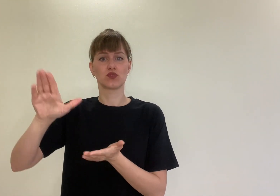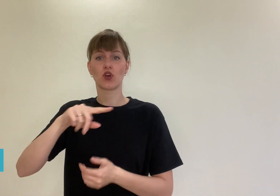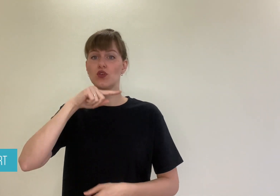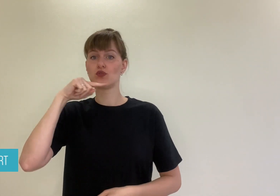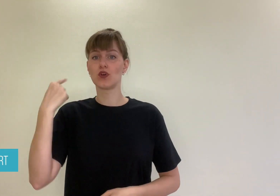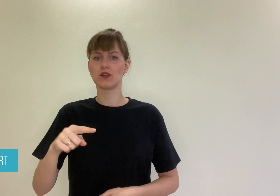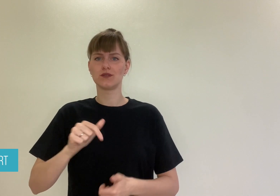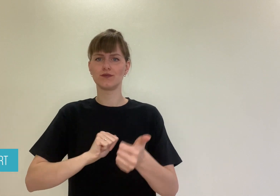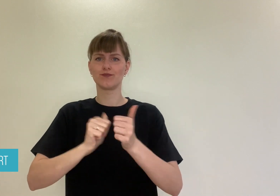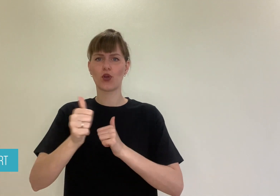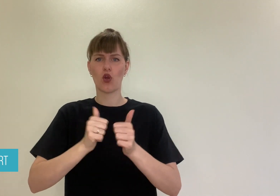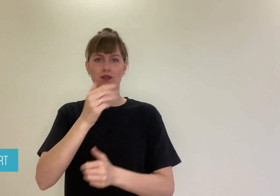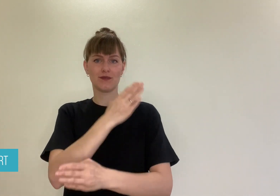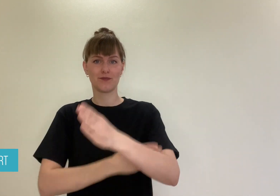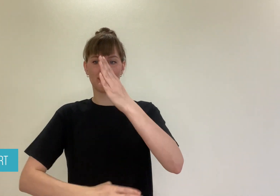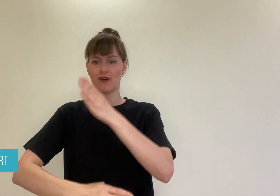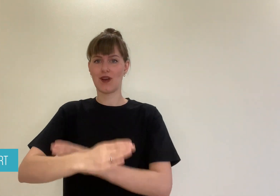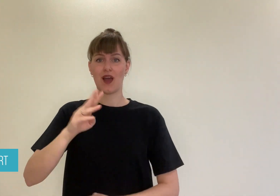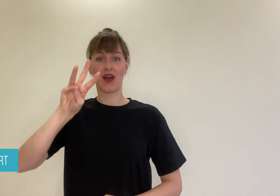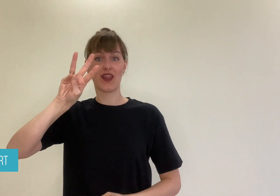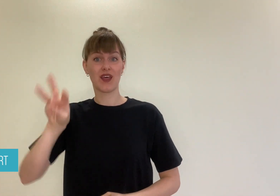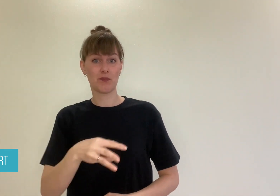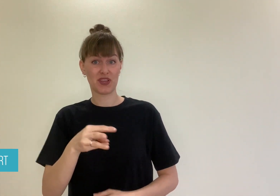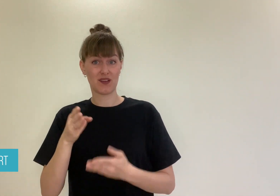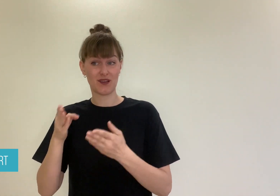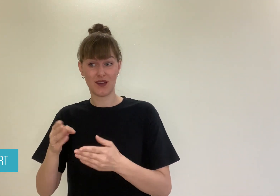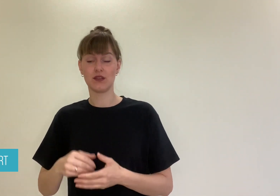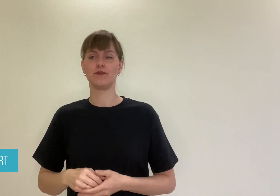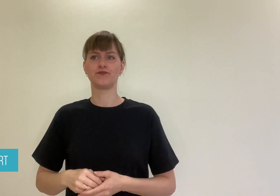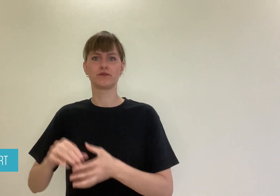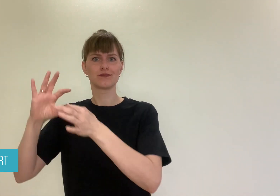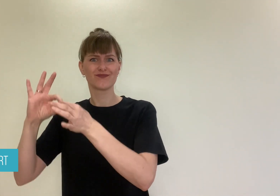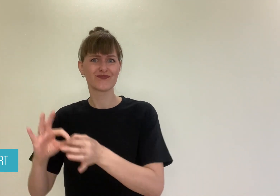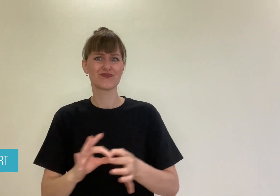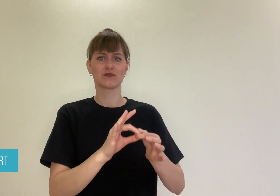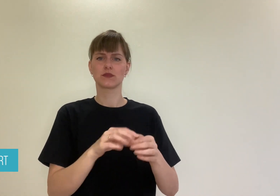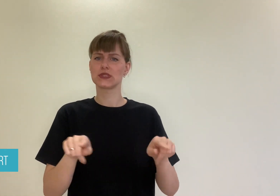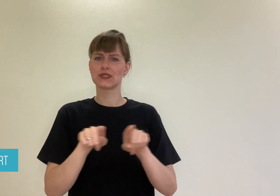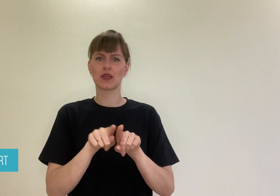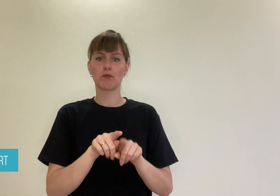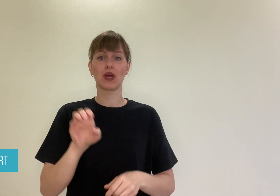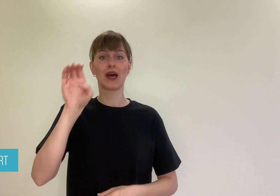to remove Russian athletes from the Paralympic Games.